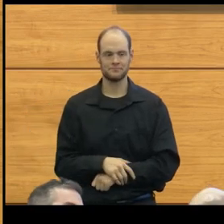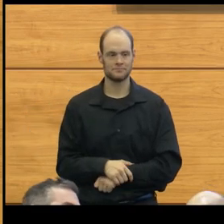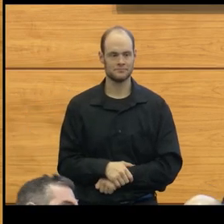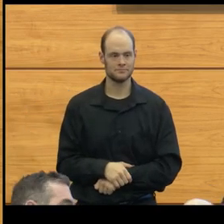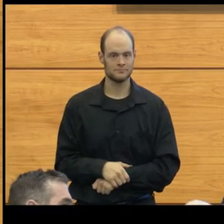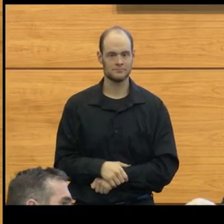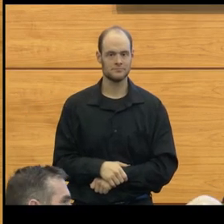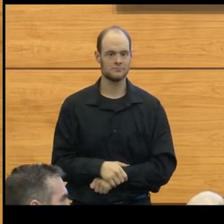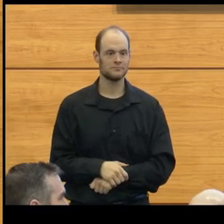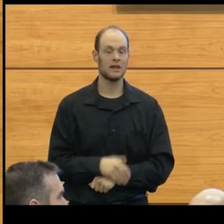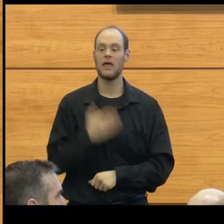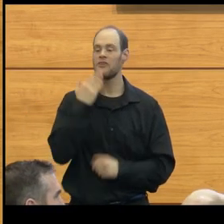Thank you so much.